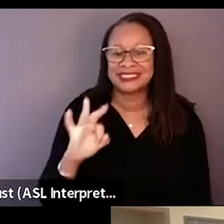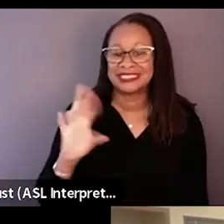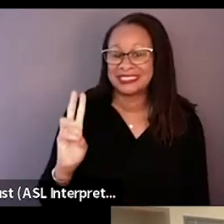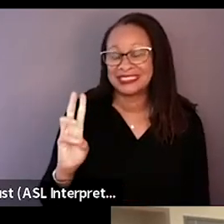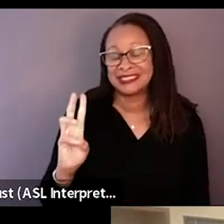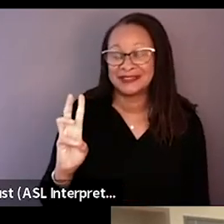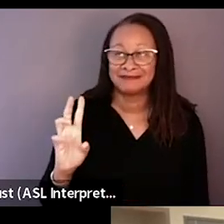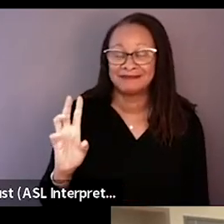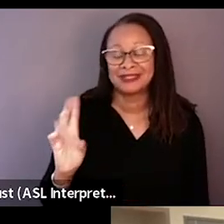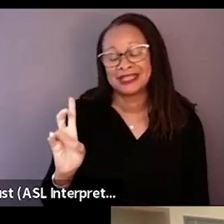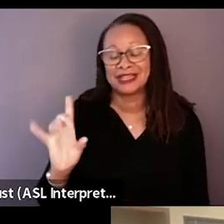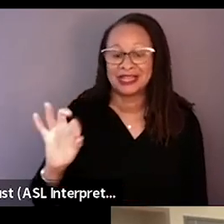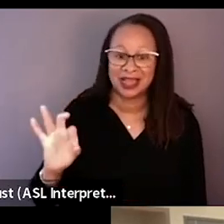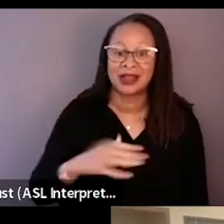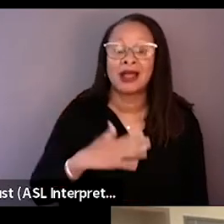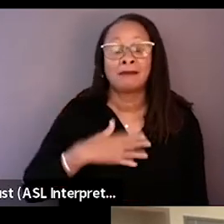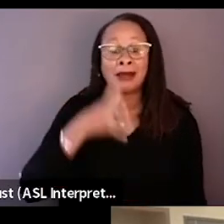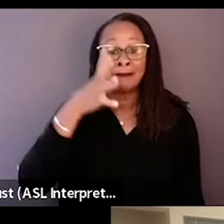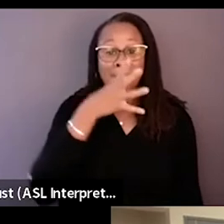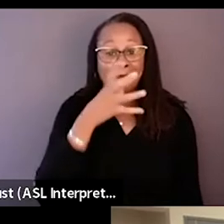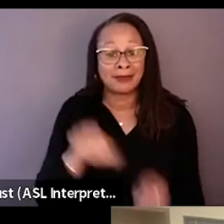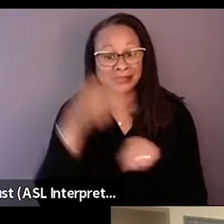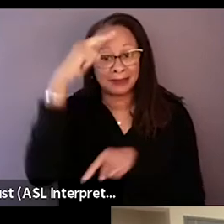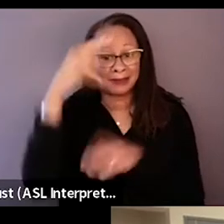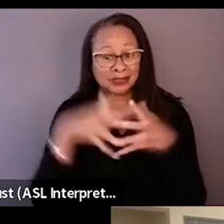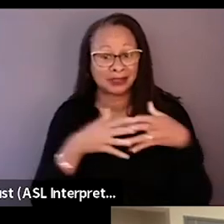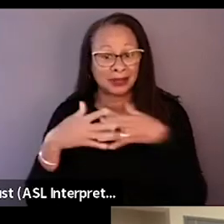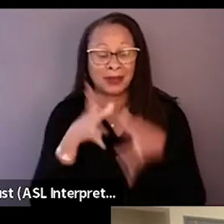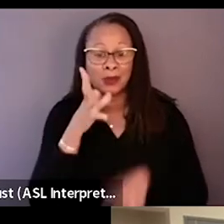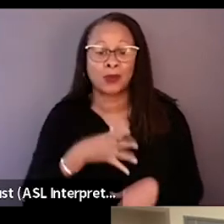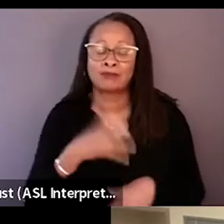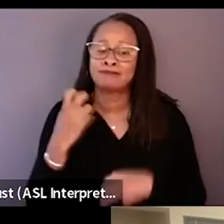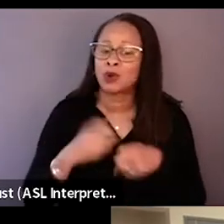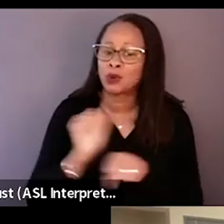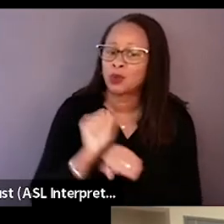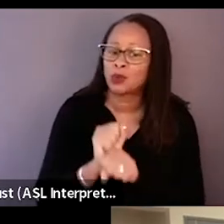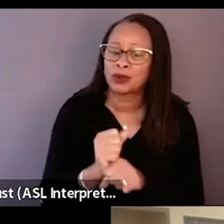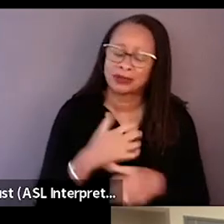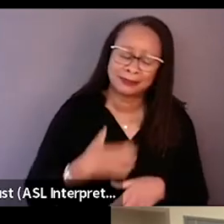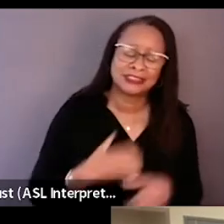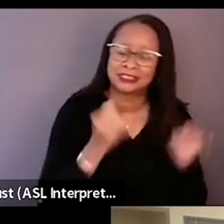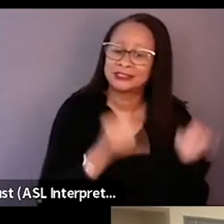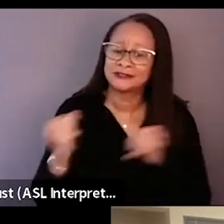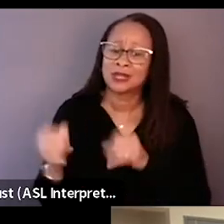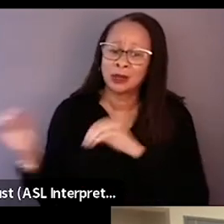my mom a Mexican American woman and just two hardworking, passionate individuals that moved to this rural community